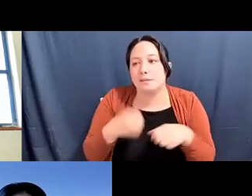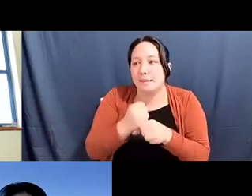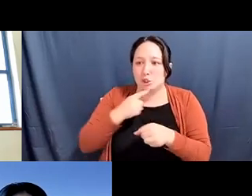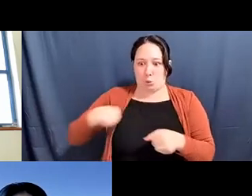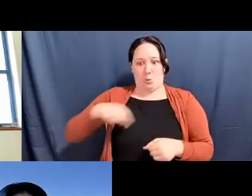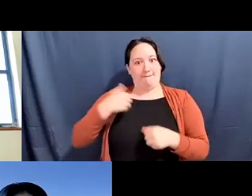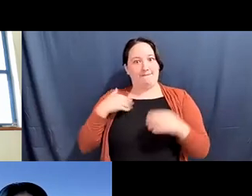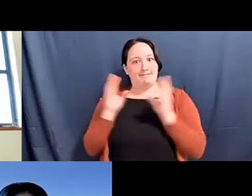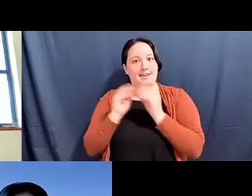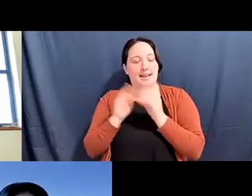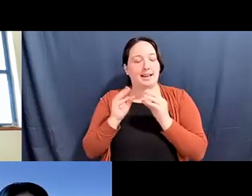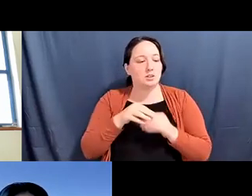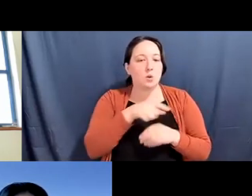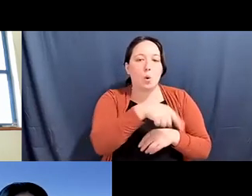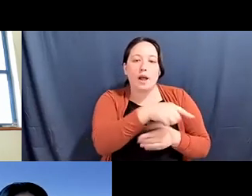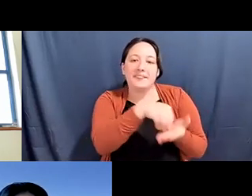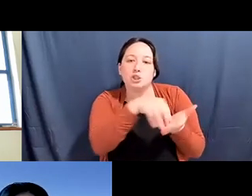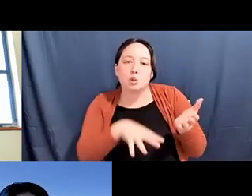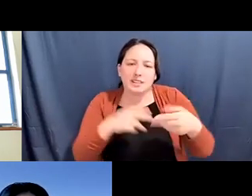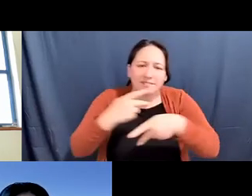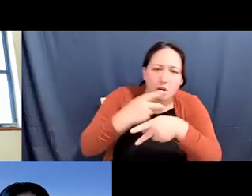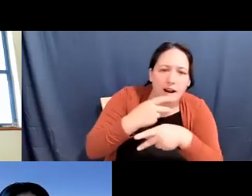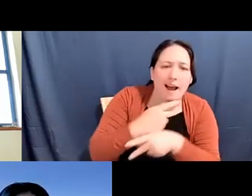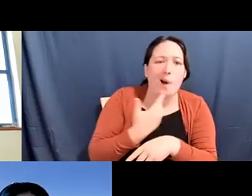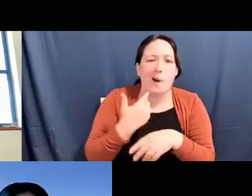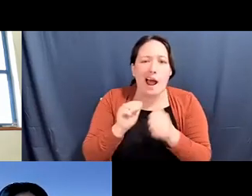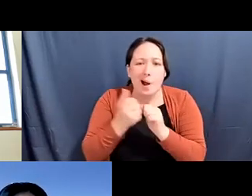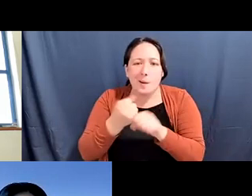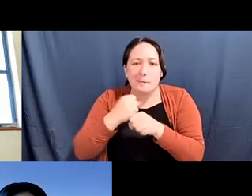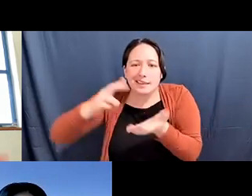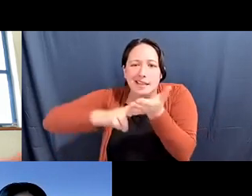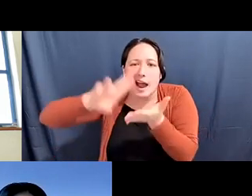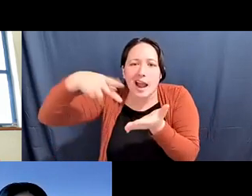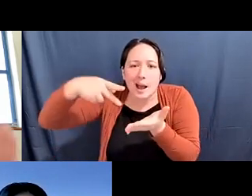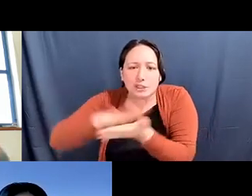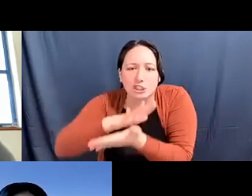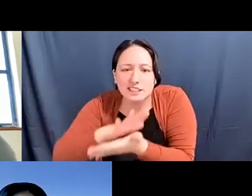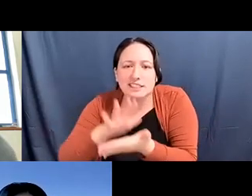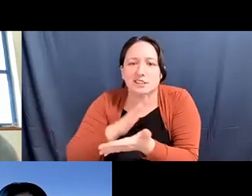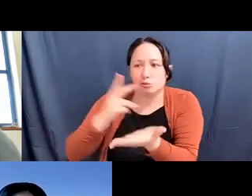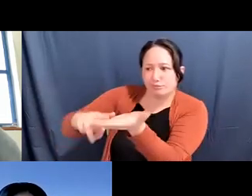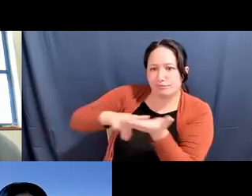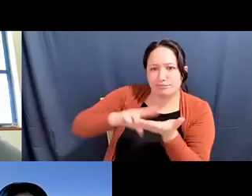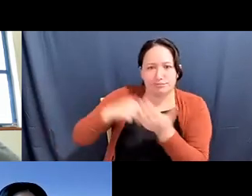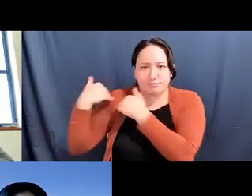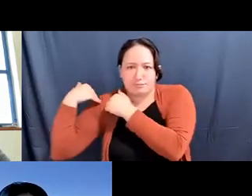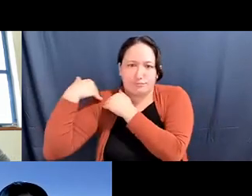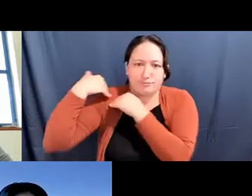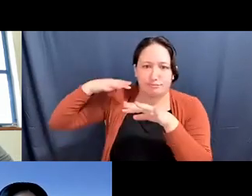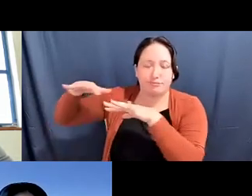Katherine Lee: figuring out like, you know, creating sign-up sheets, so that we could sign up for different tasks and kind of doing all of that organizational work.